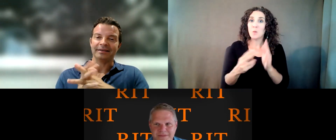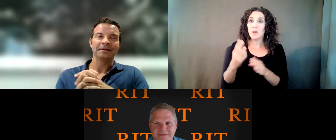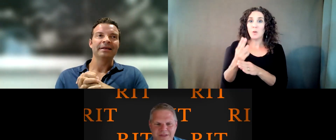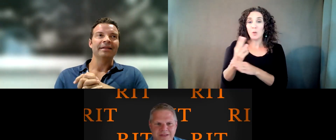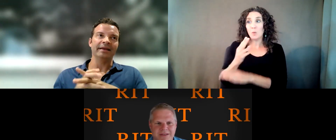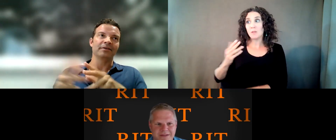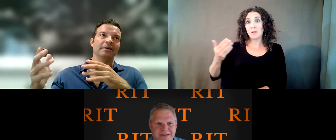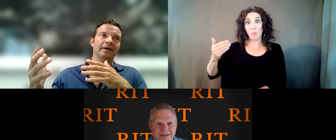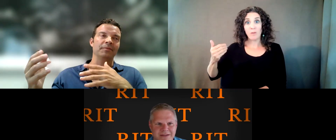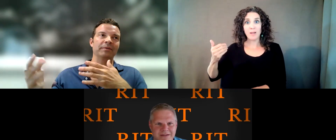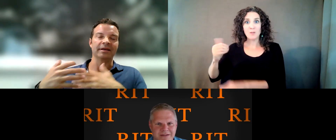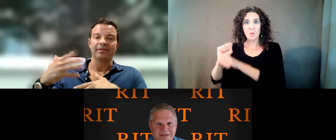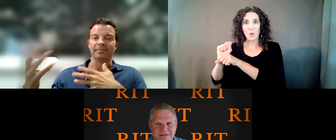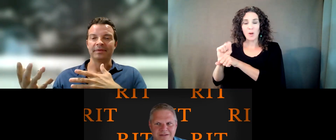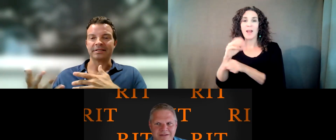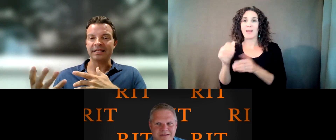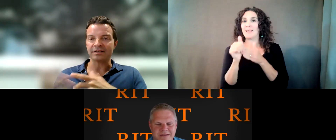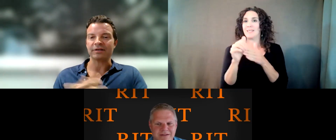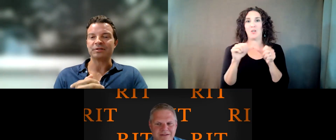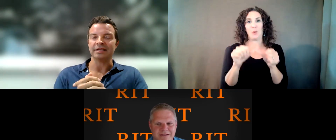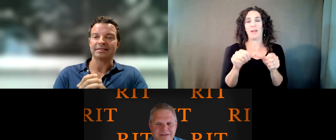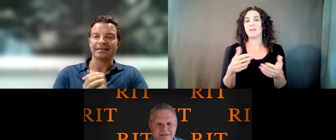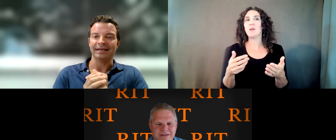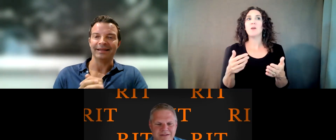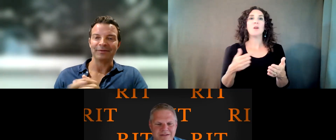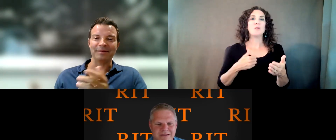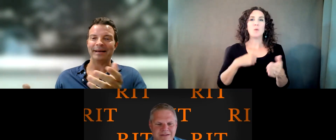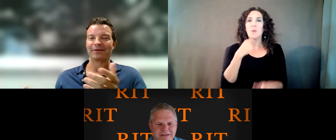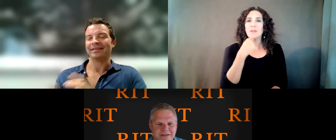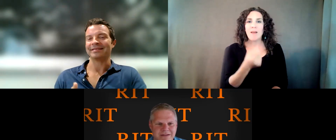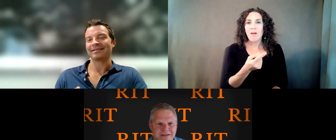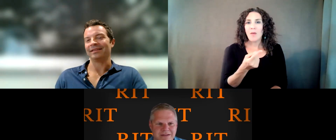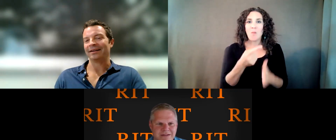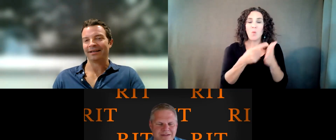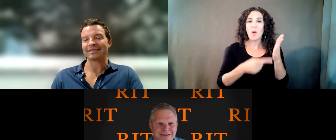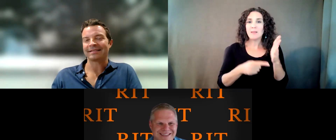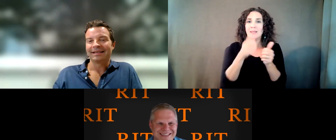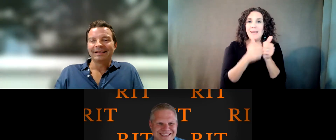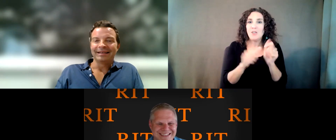And then we would give them the scene descriptions. And they would come back with these hilarious